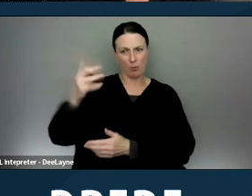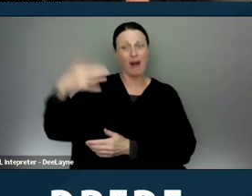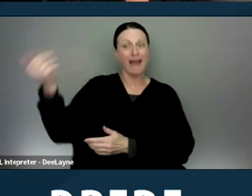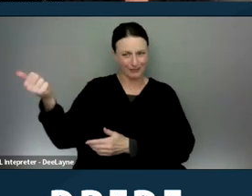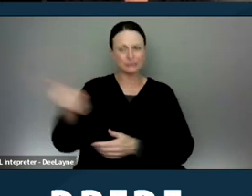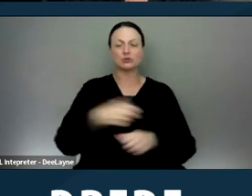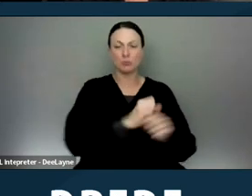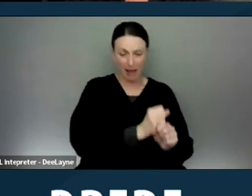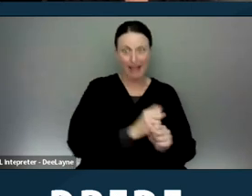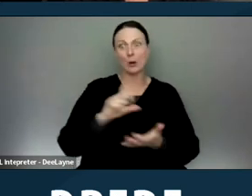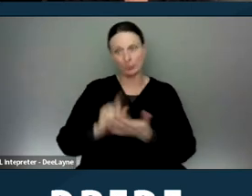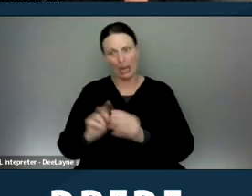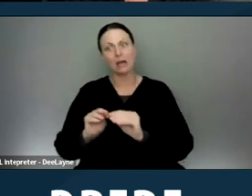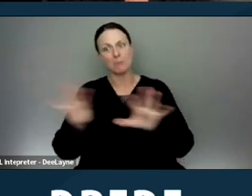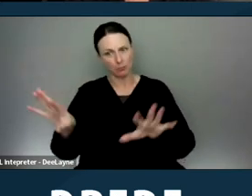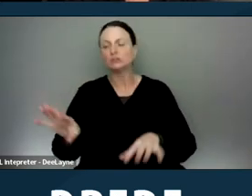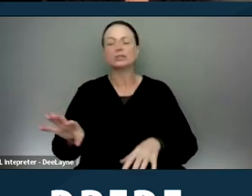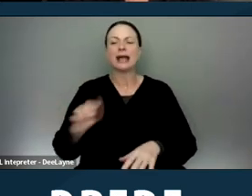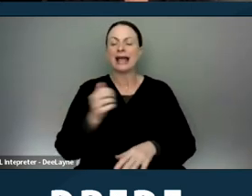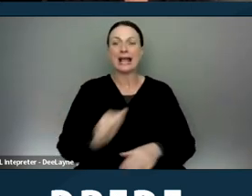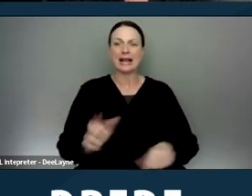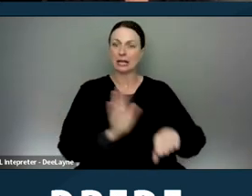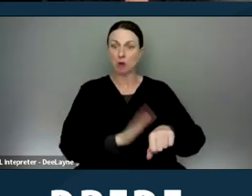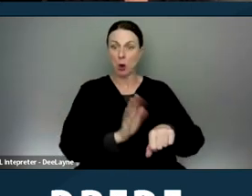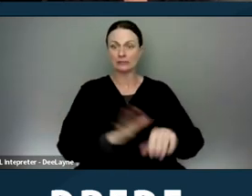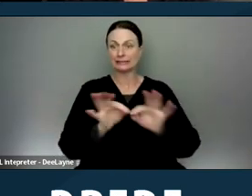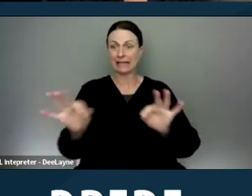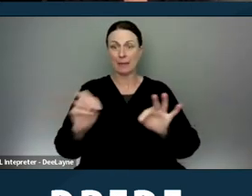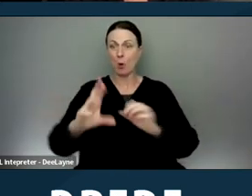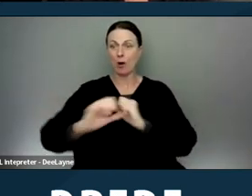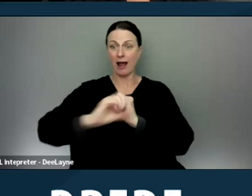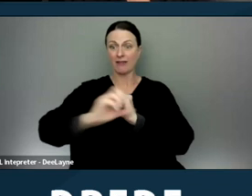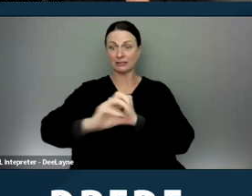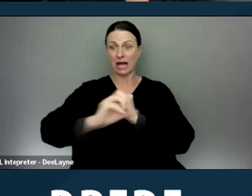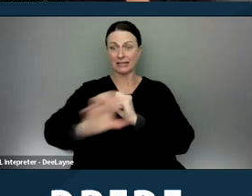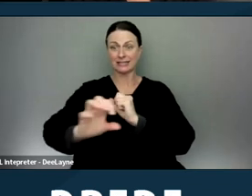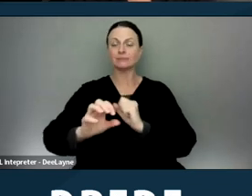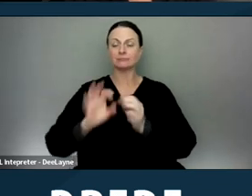any kind of notice, statement or advertising with respect to the sale